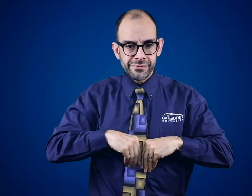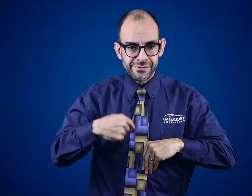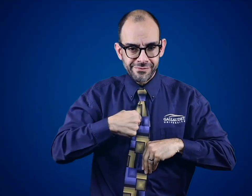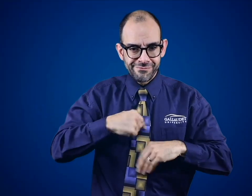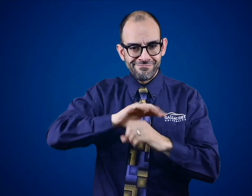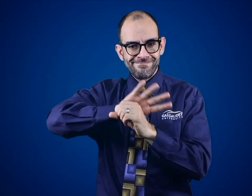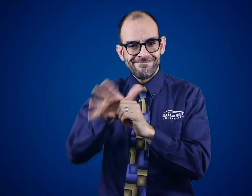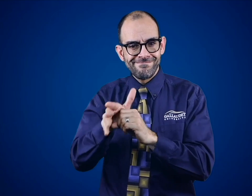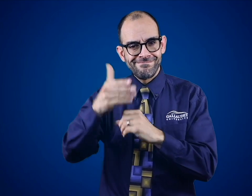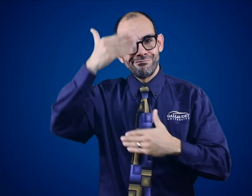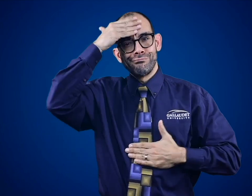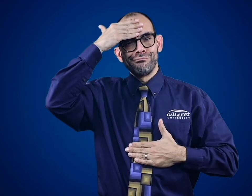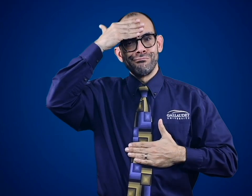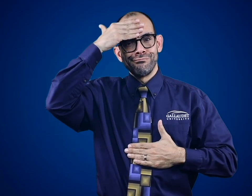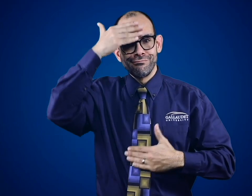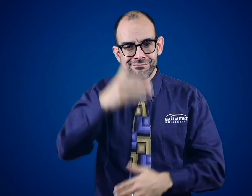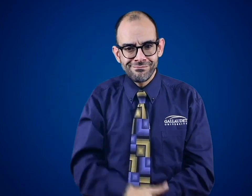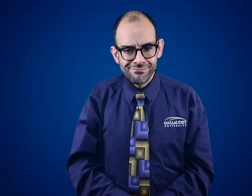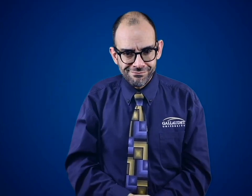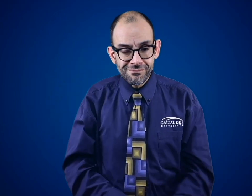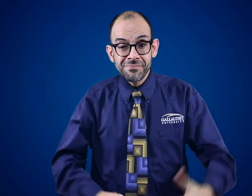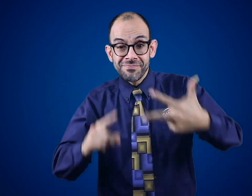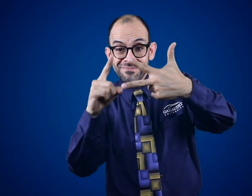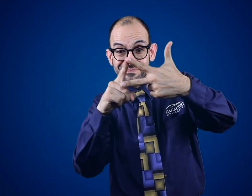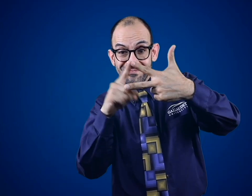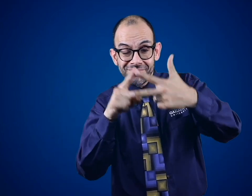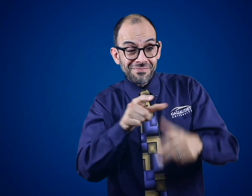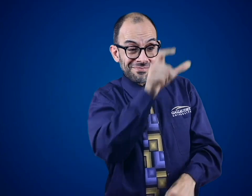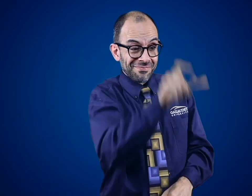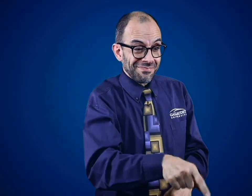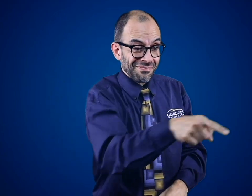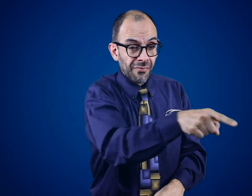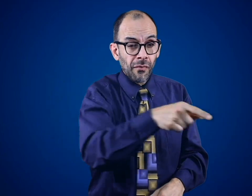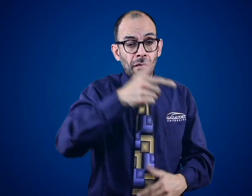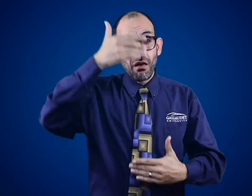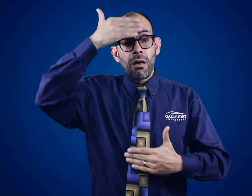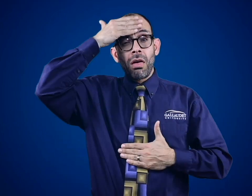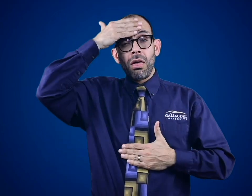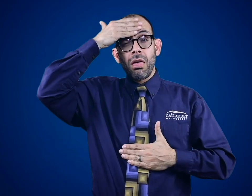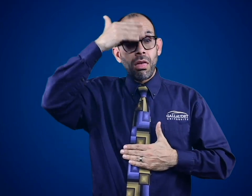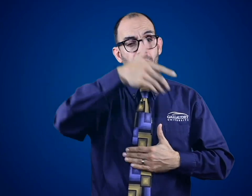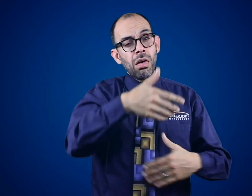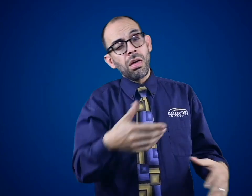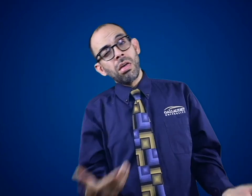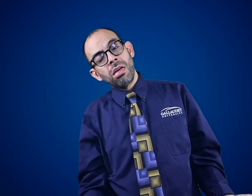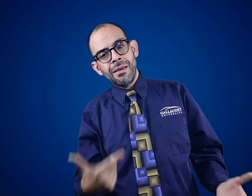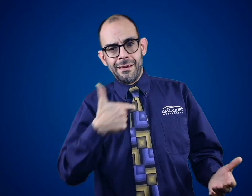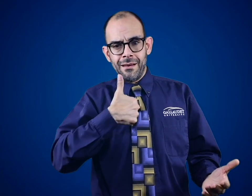This leads to another person infected with the virus. Two: If I were to help feed and take care of someone